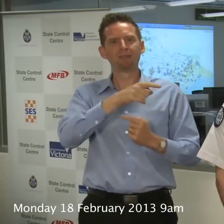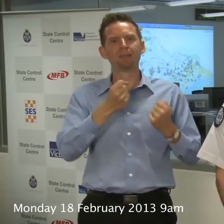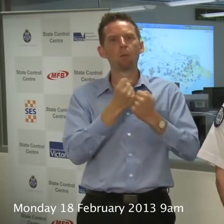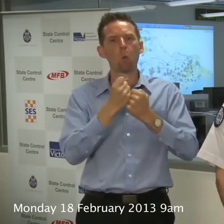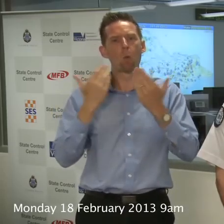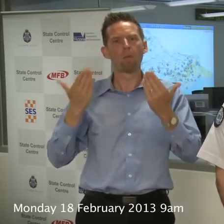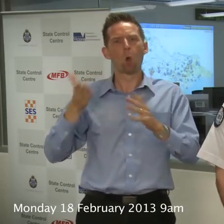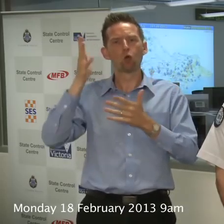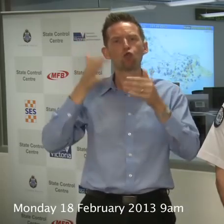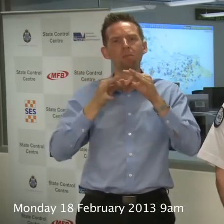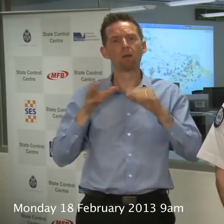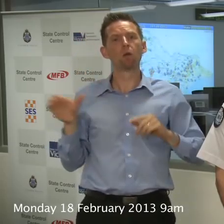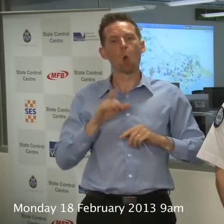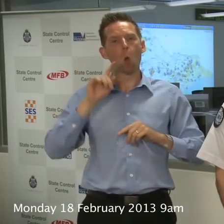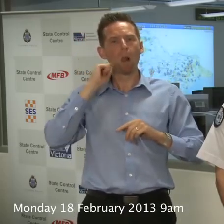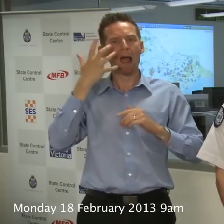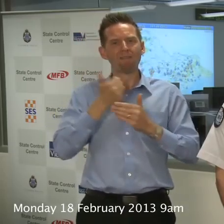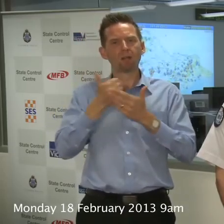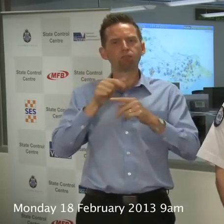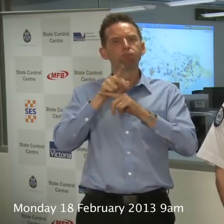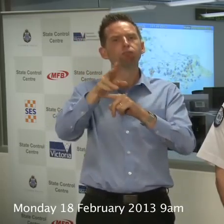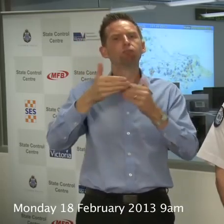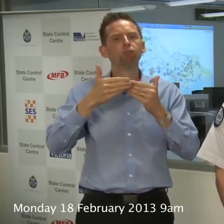The Auslan interpreter will be with this on a more regular basis, and we’ve certainly